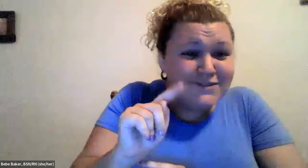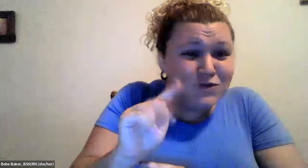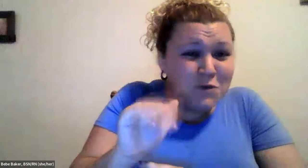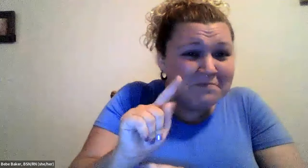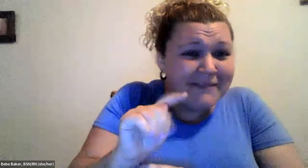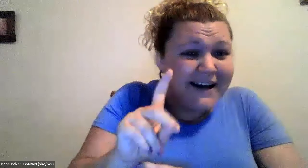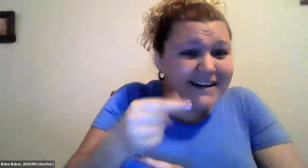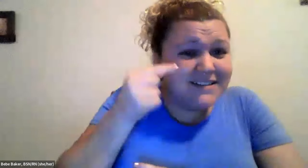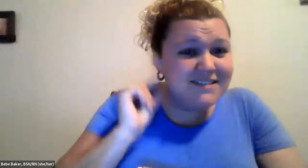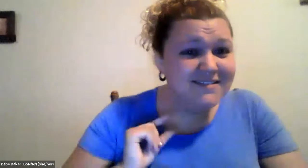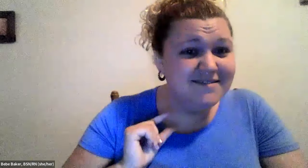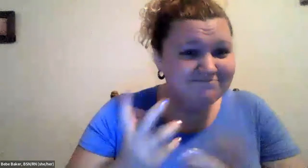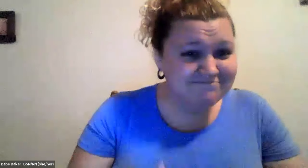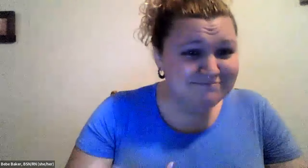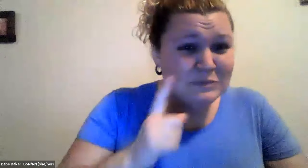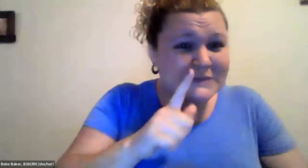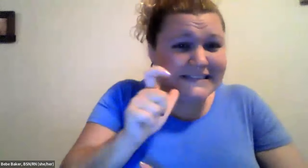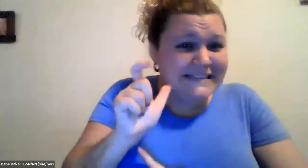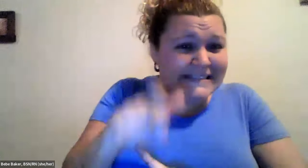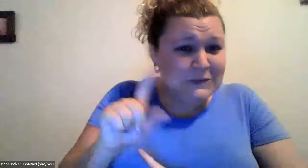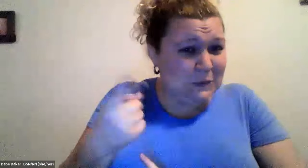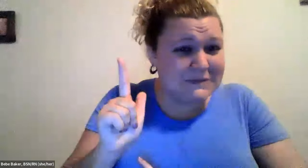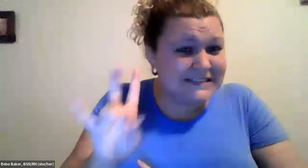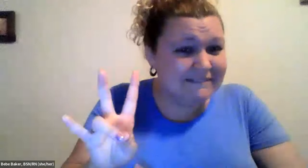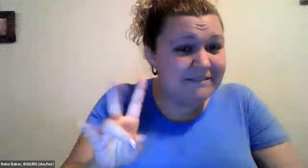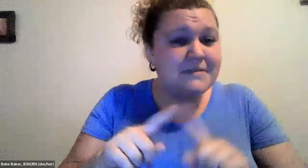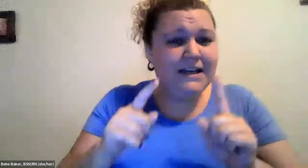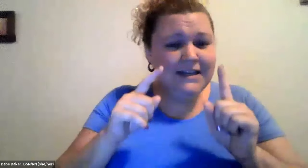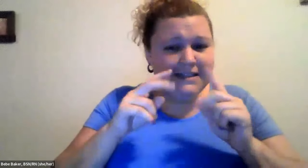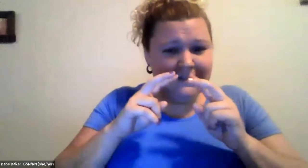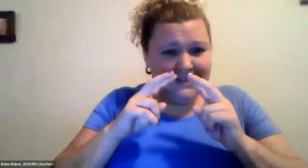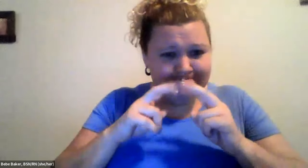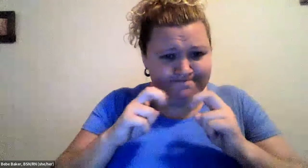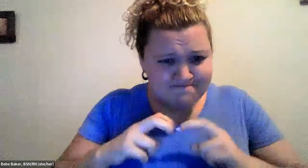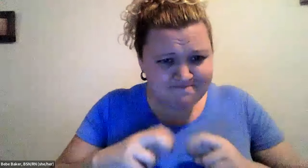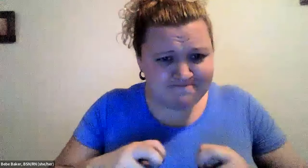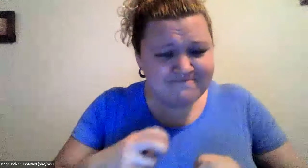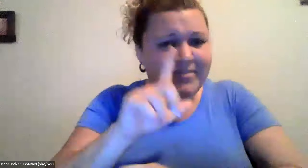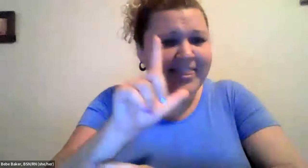Cristine Saunders: Fortunately, we were able to get him back, but he had to be intubated he was only 27 years old.